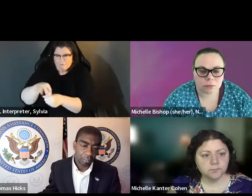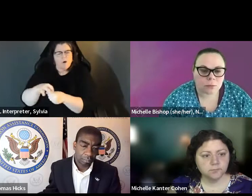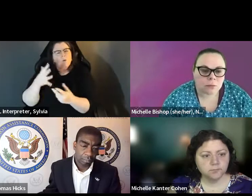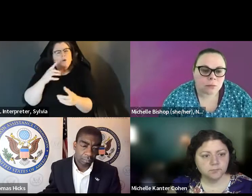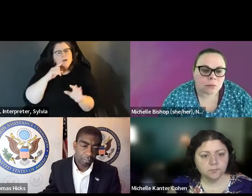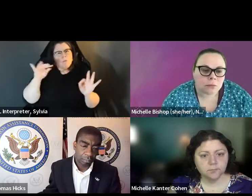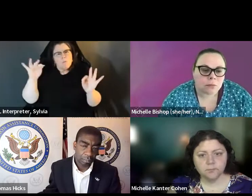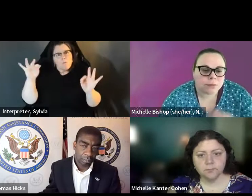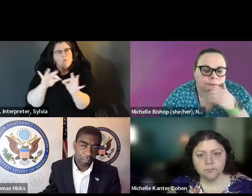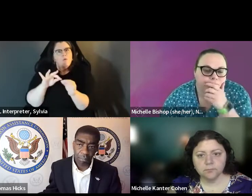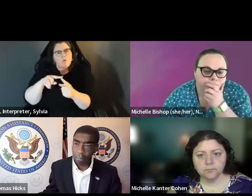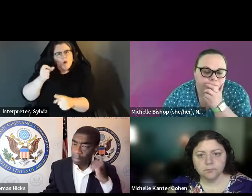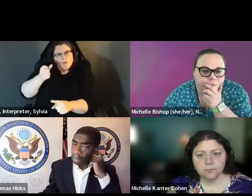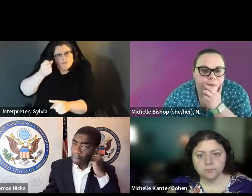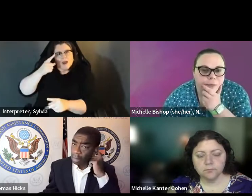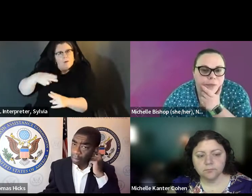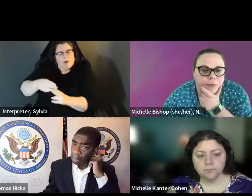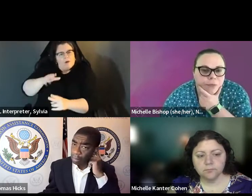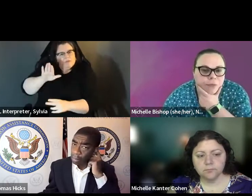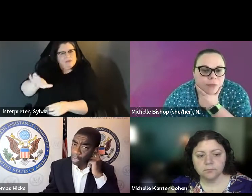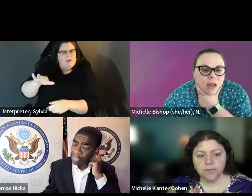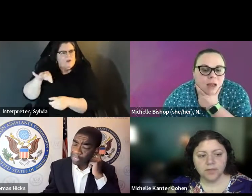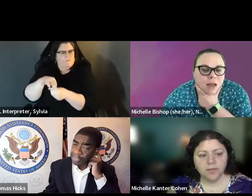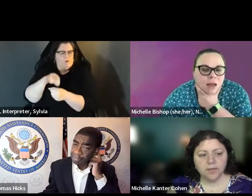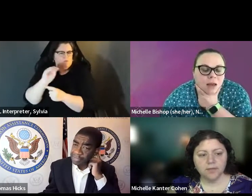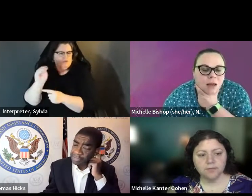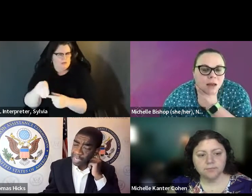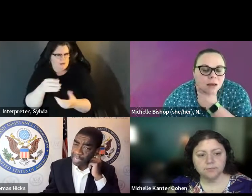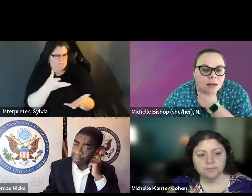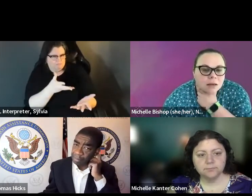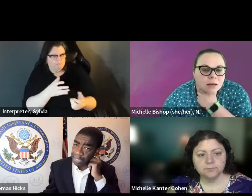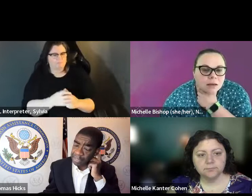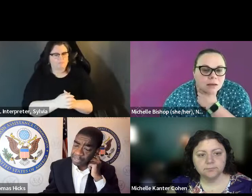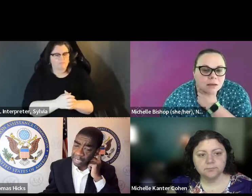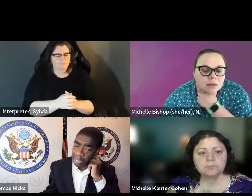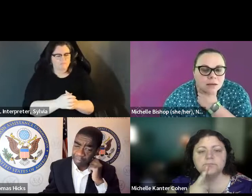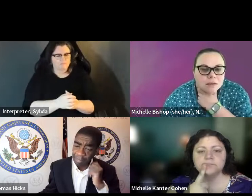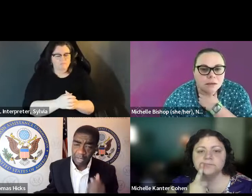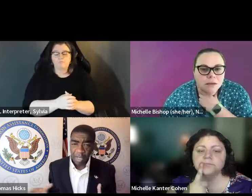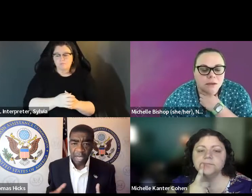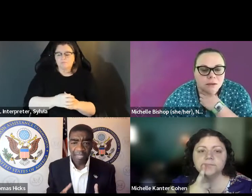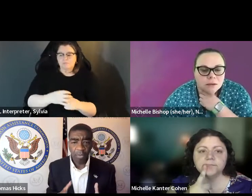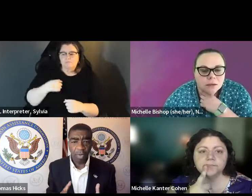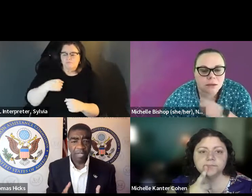disability community?